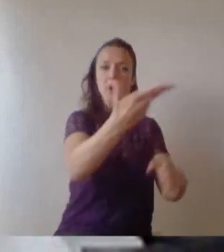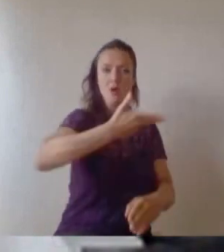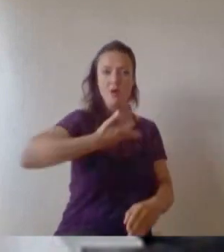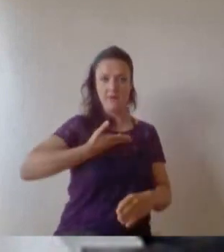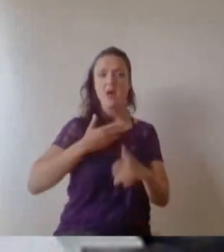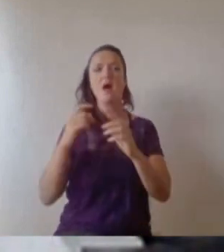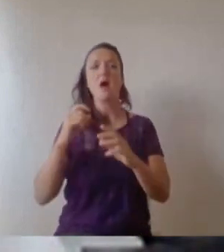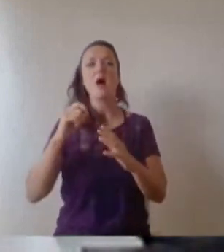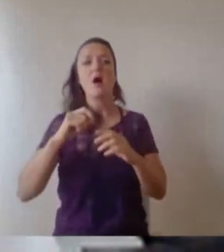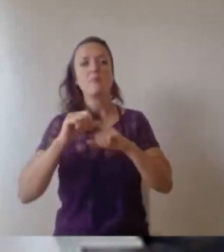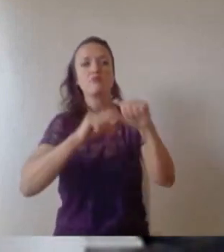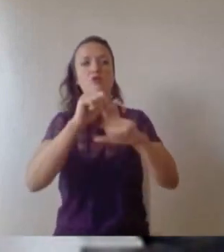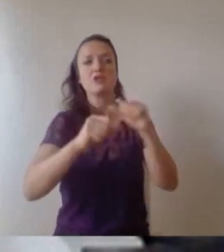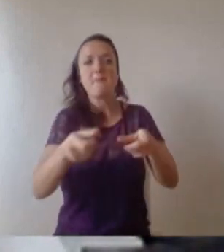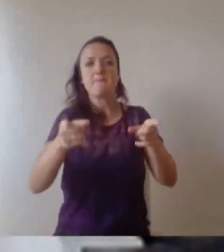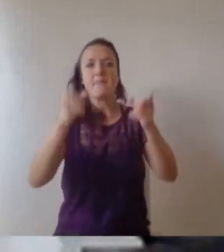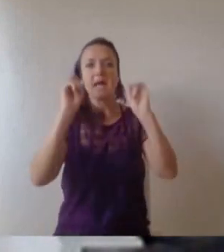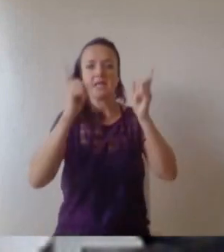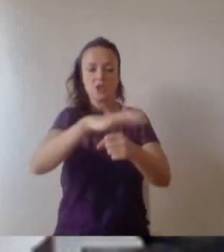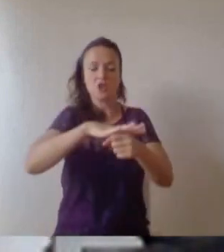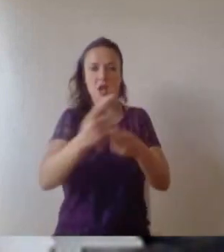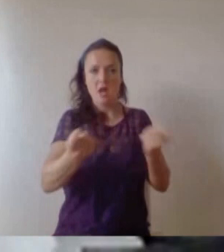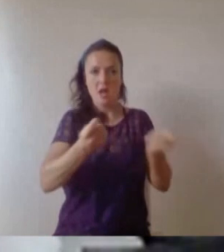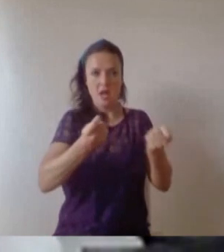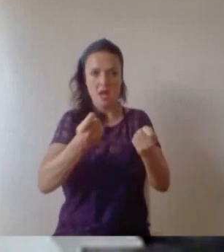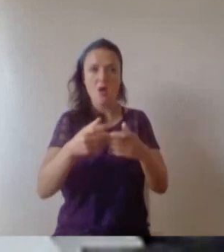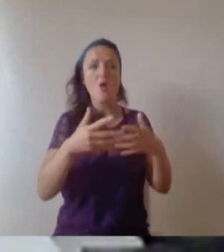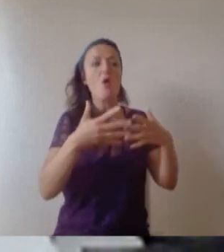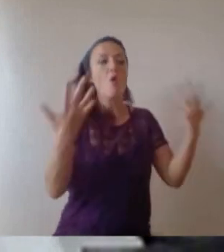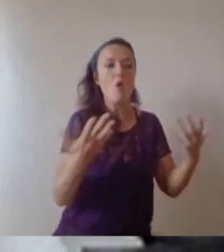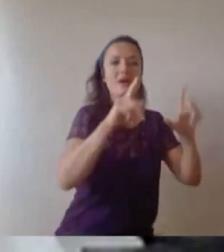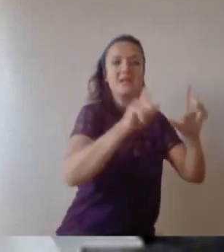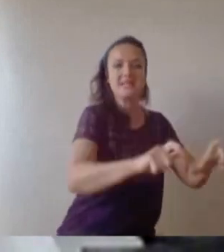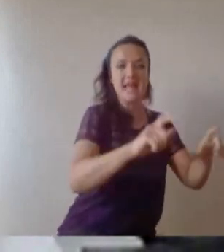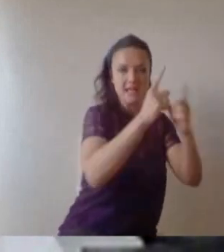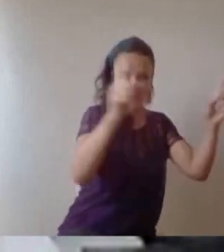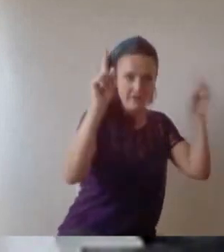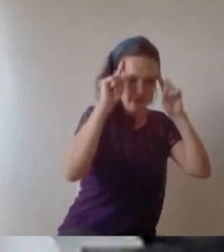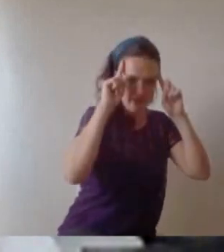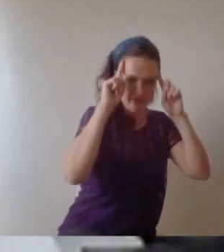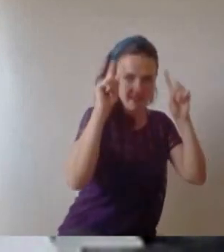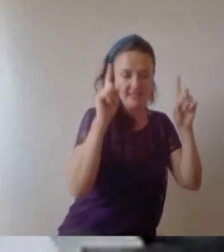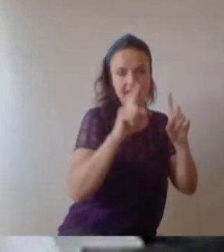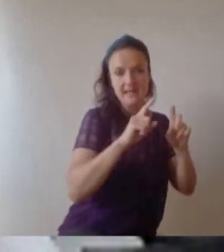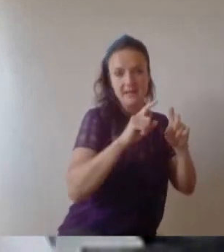and I had an option to stay on and carry on studying at University and I'd also won the University's Enterprise Competition for the